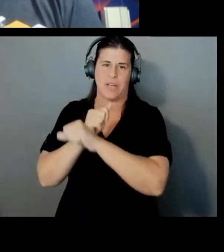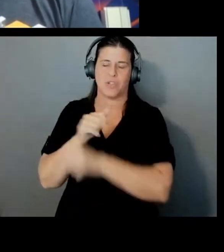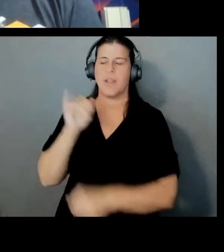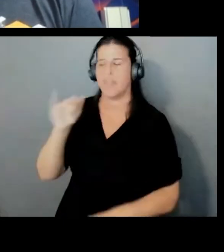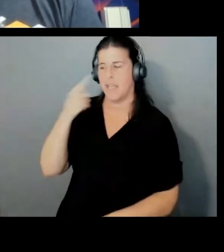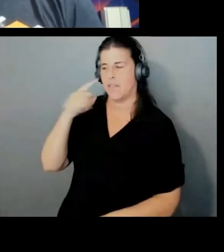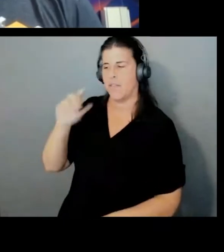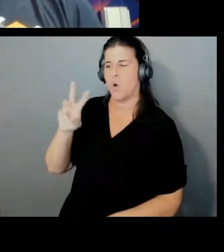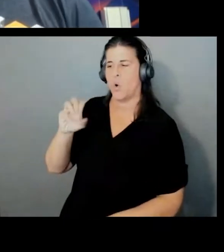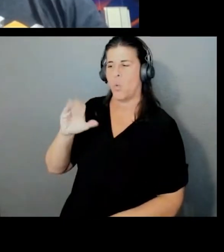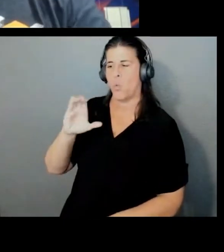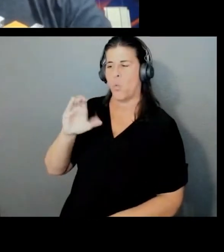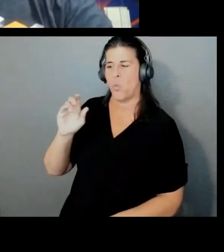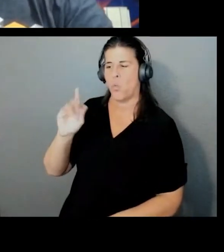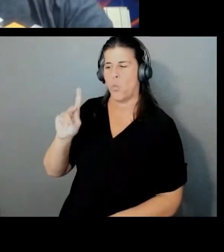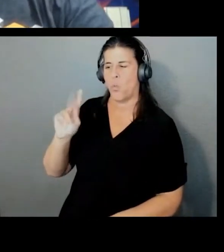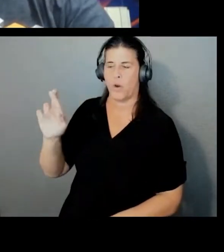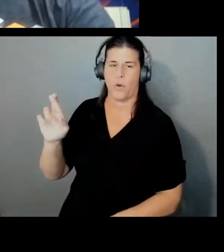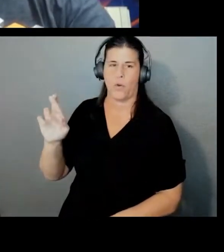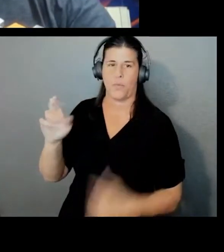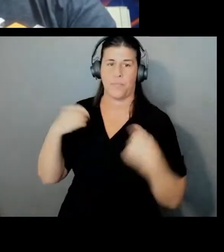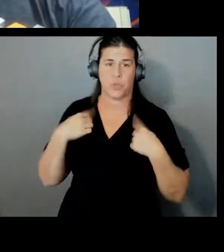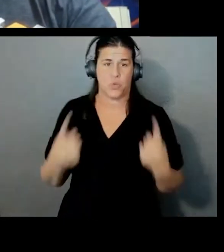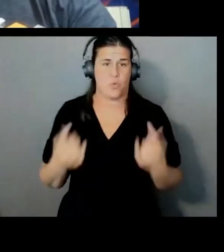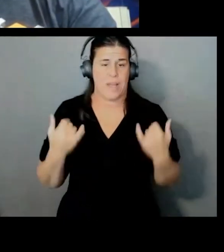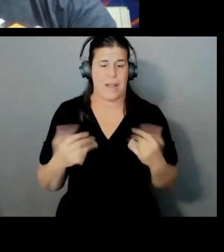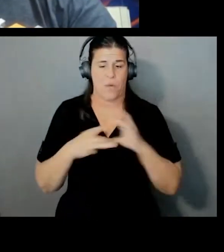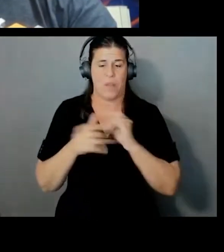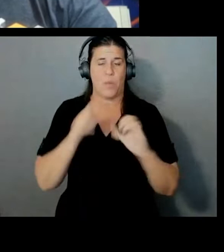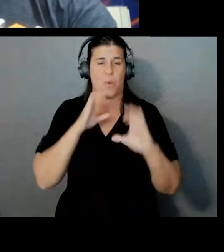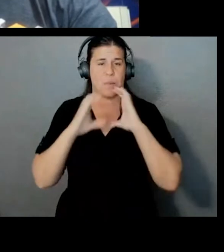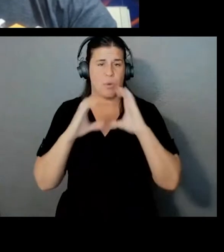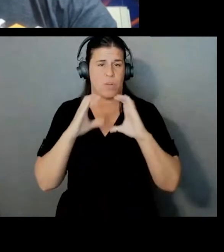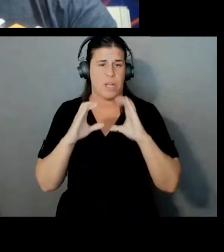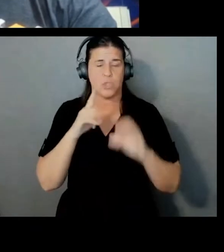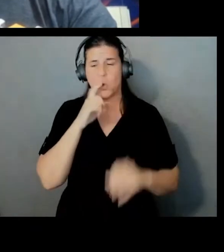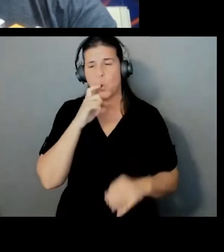To date, it's all about communication, so anyone who needs to transfer files,